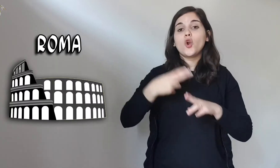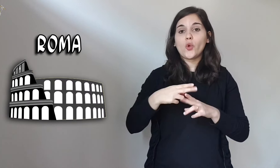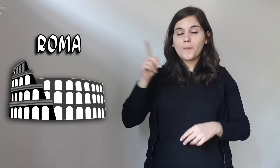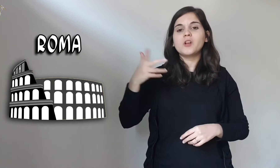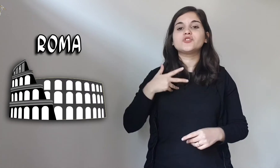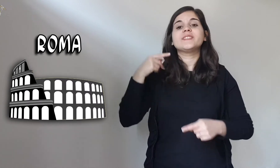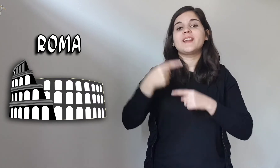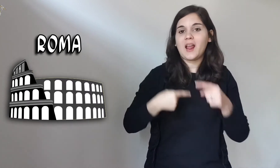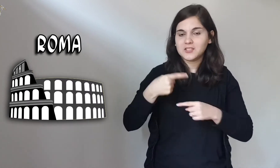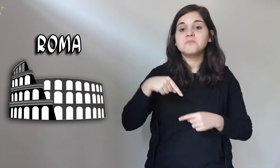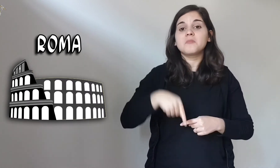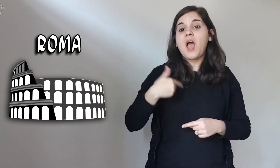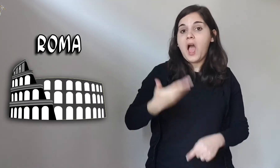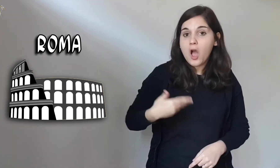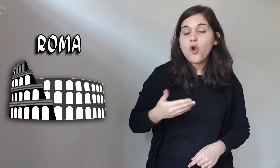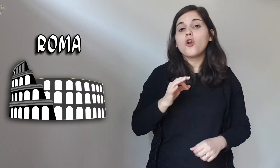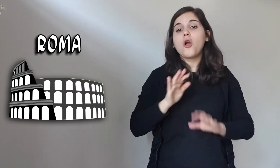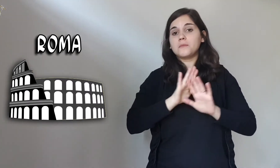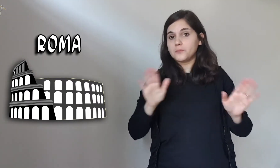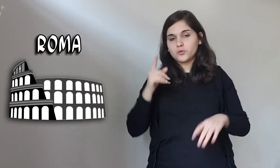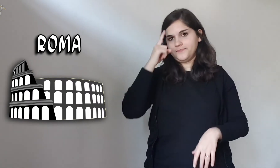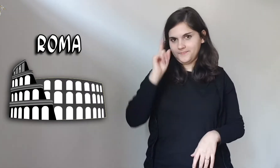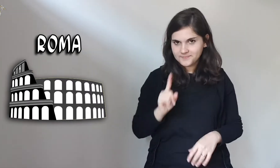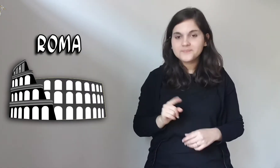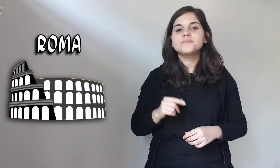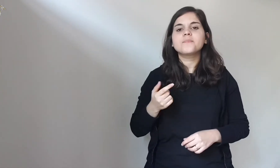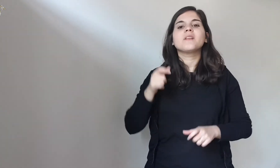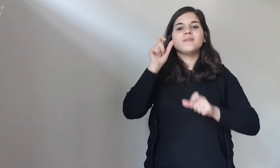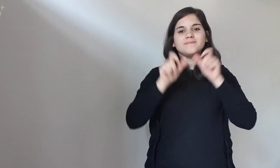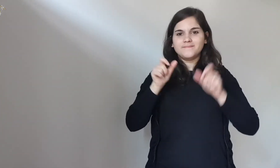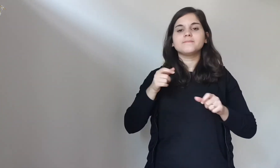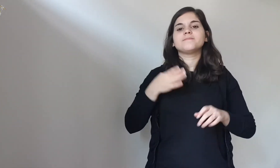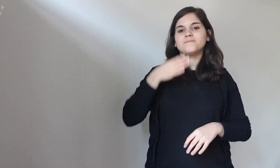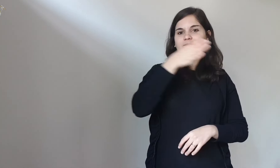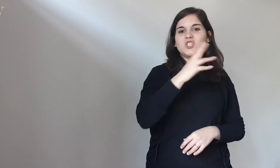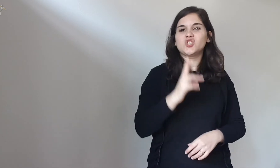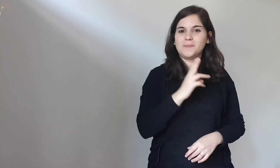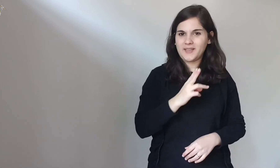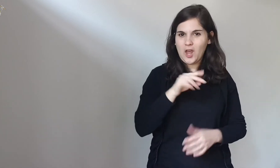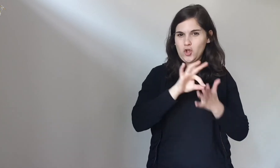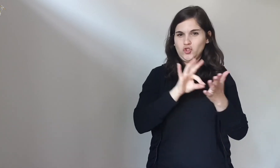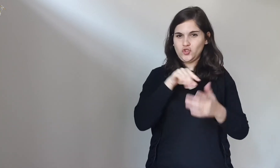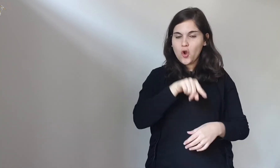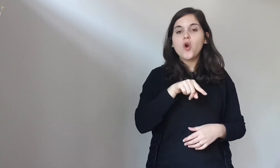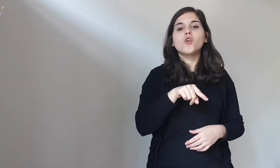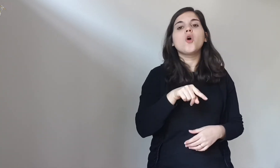In Rome there was a tradition, but I don't know if it is still used. People on this day when they go to the cemetery